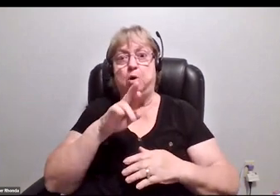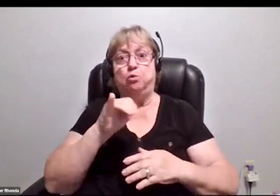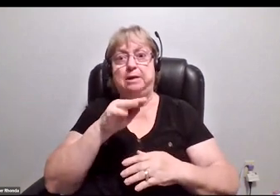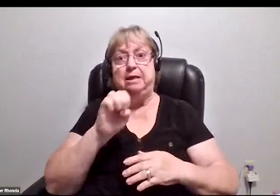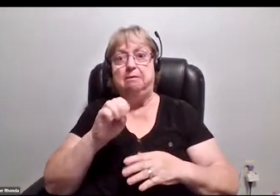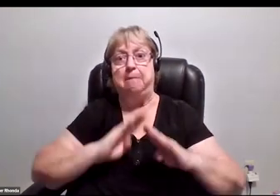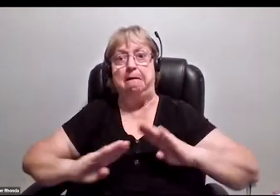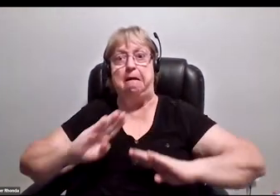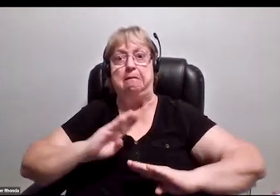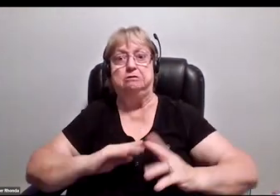anything like that.